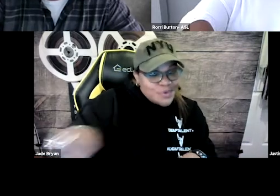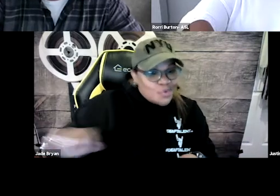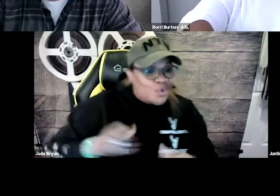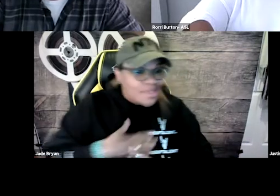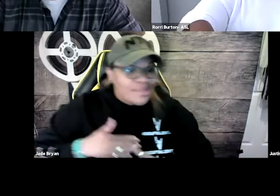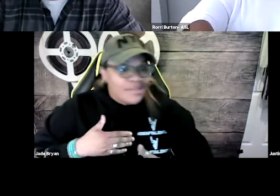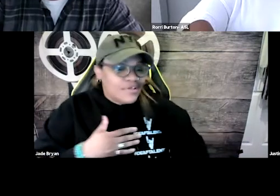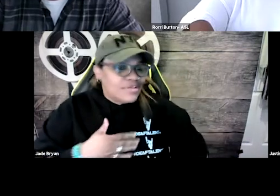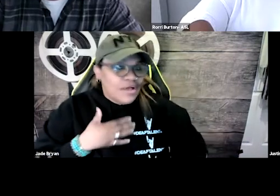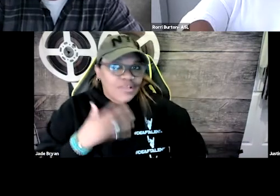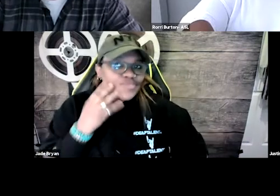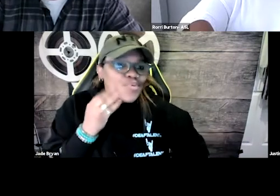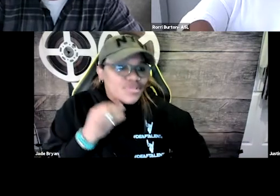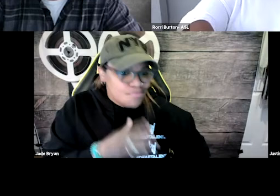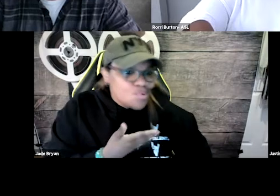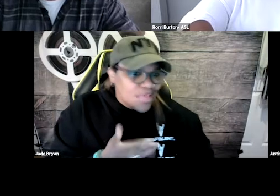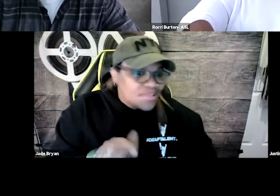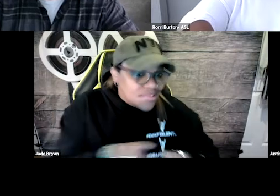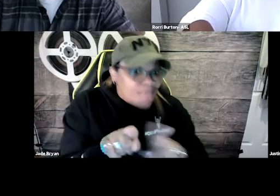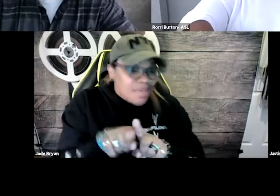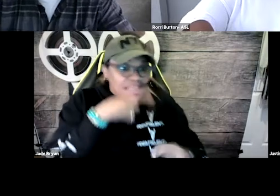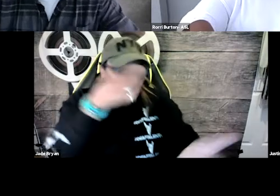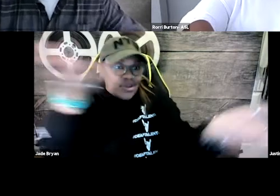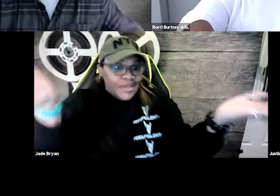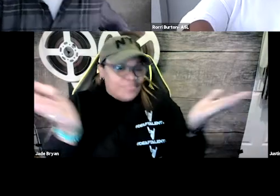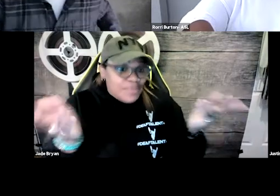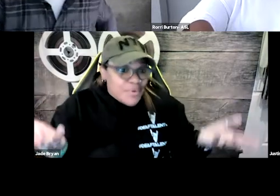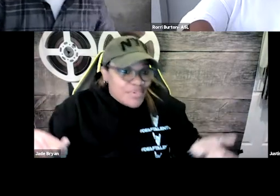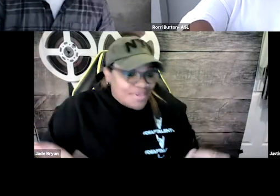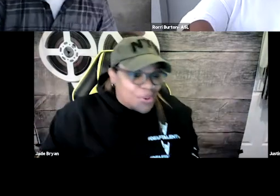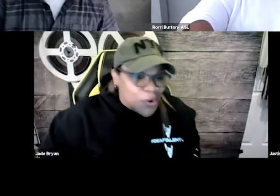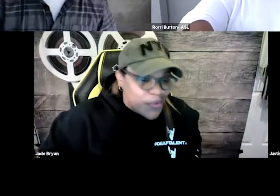so they can experience the music as the same as hearing people.